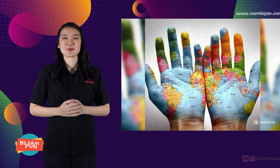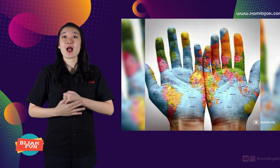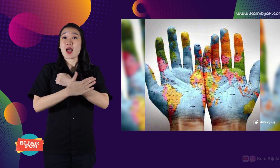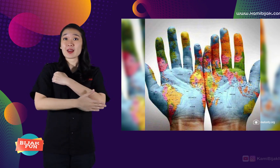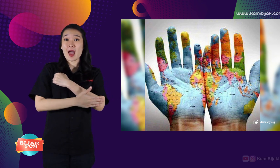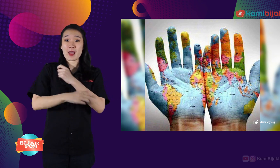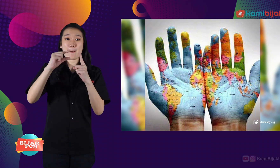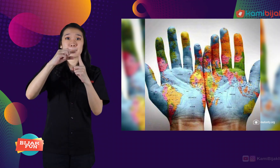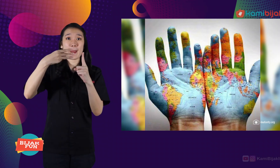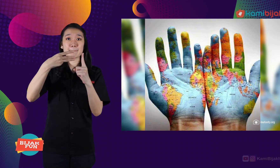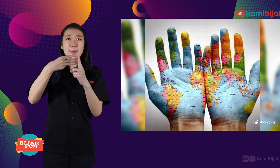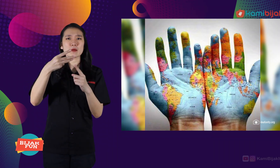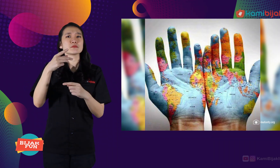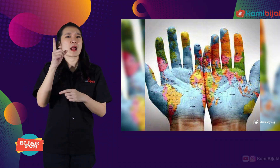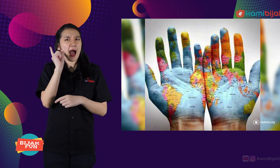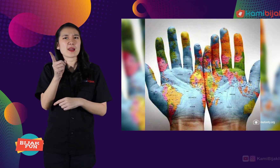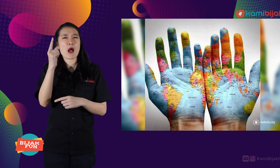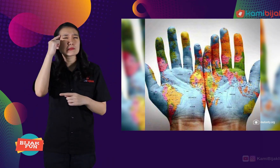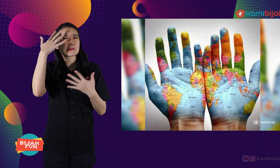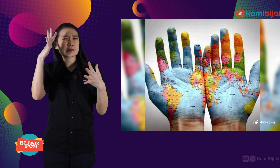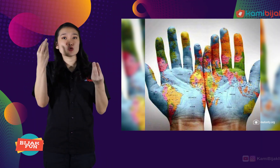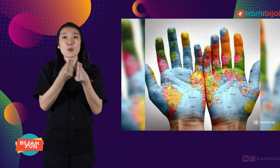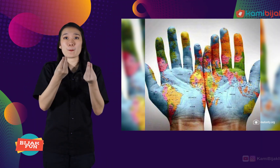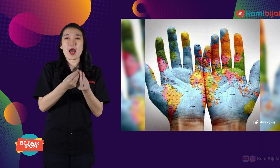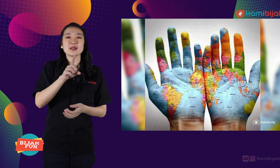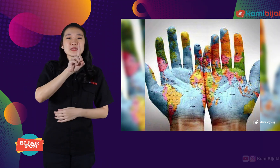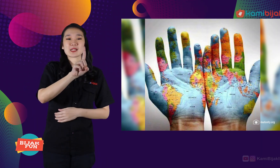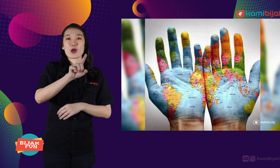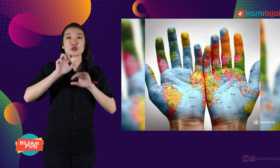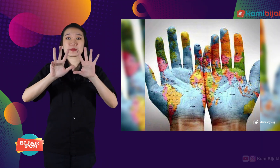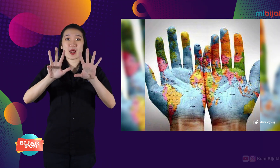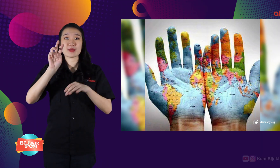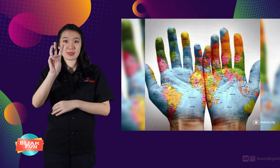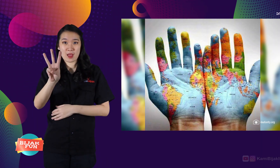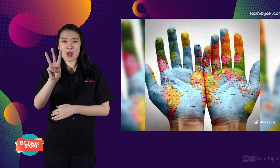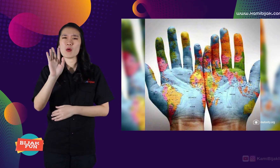There are approximately 193 UN countries.